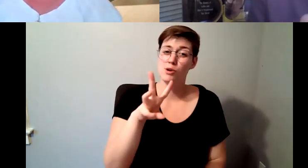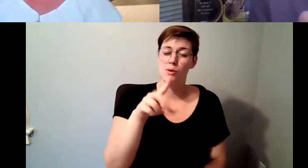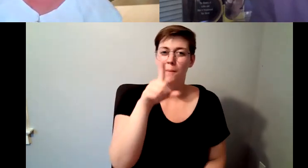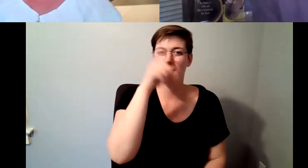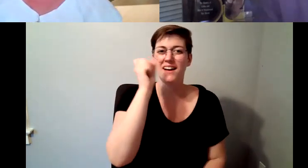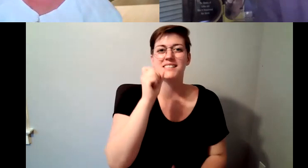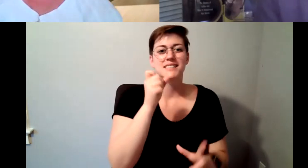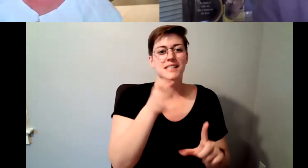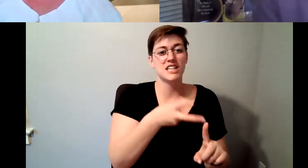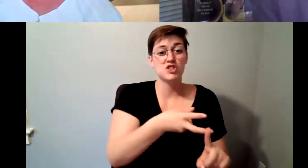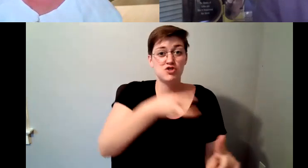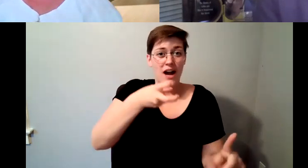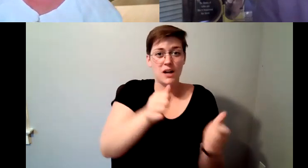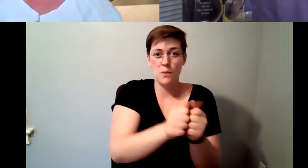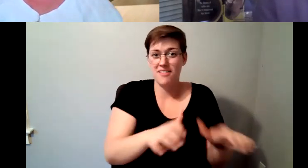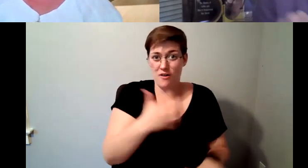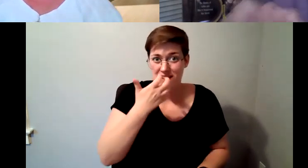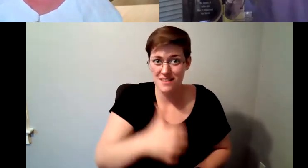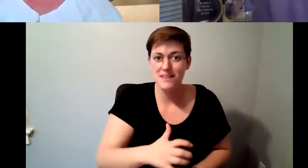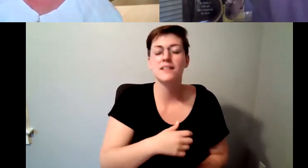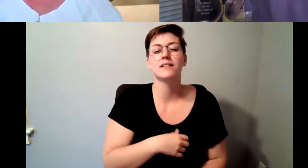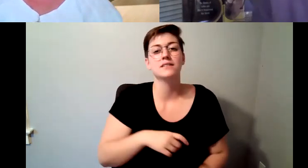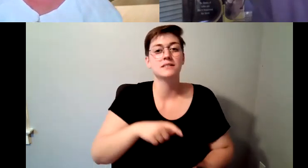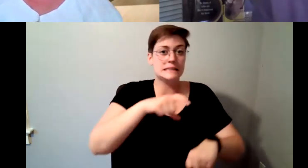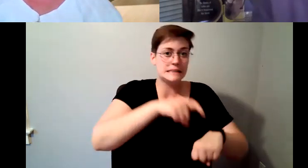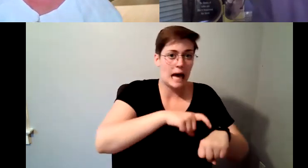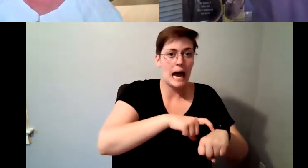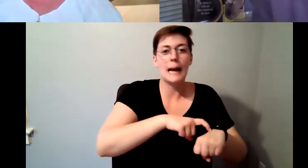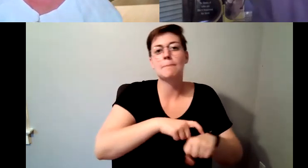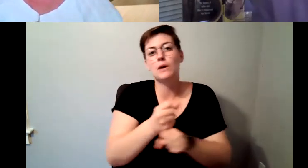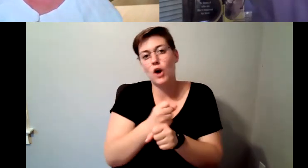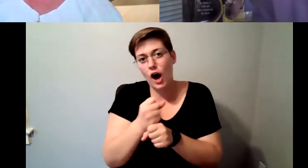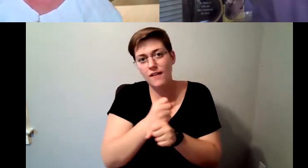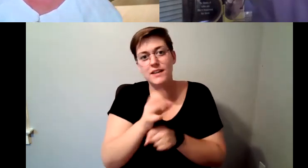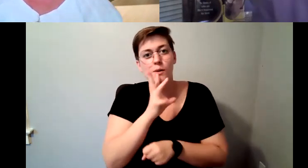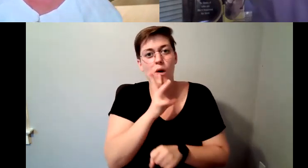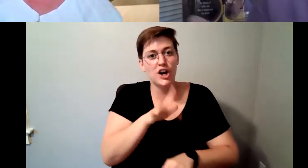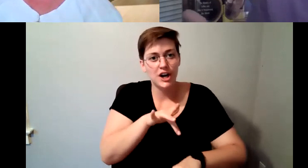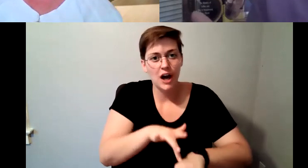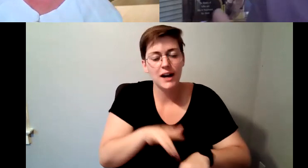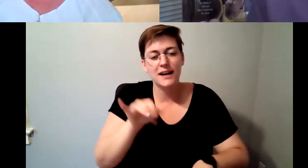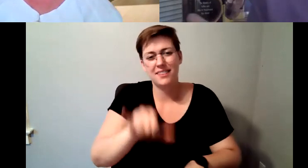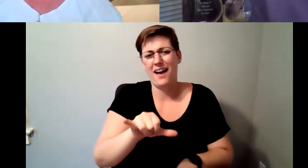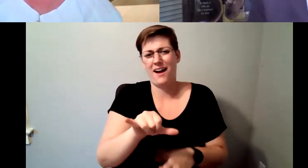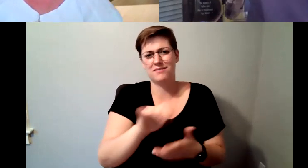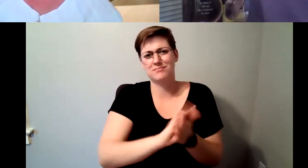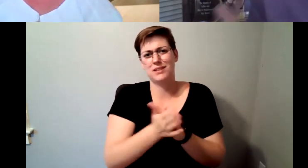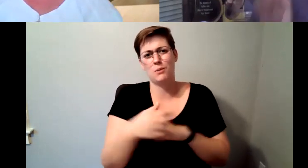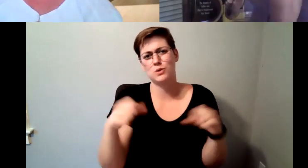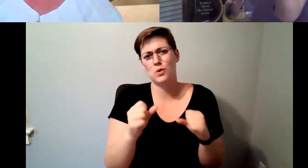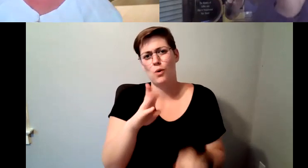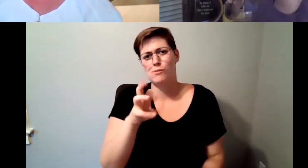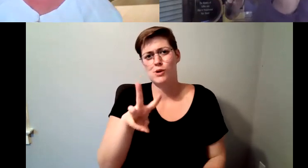and time and coffee water contact is what makes cold brew it's 12 or 14 hours of brewing